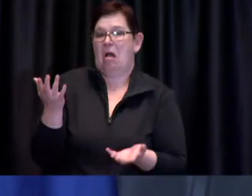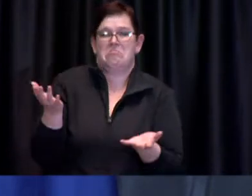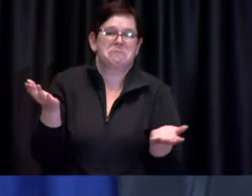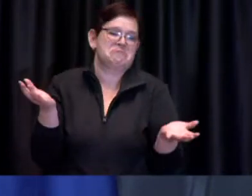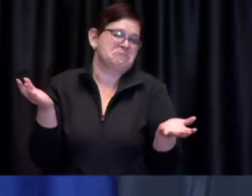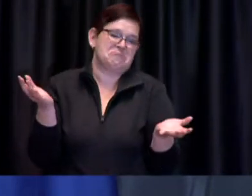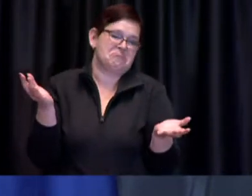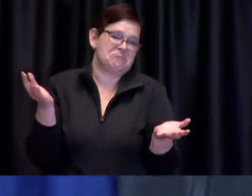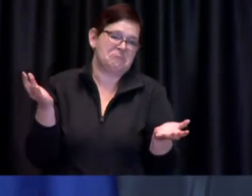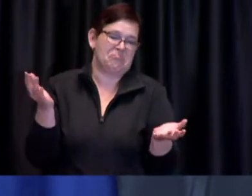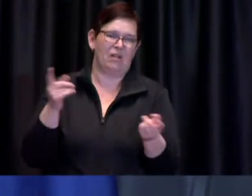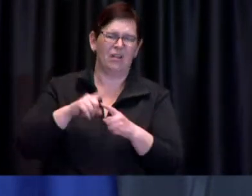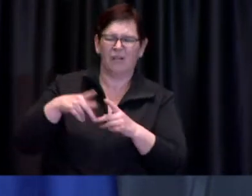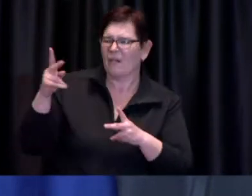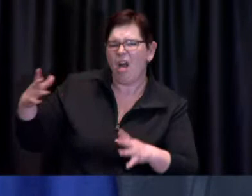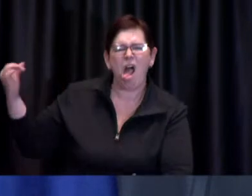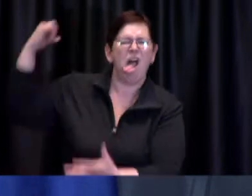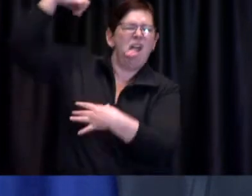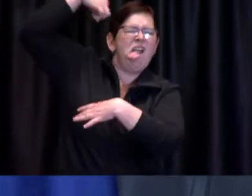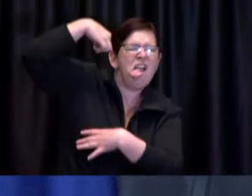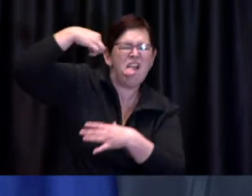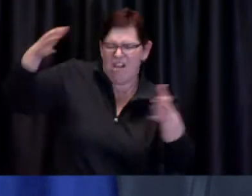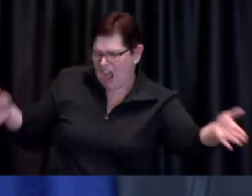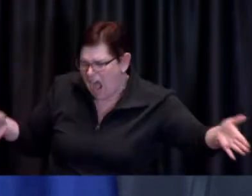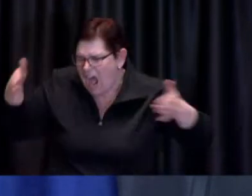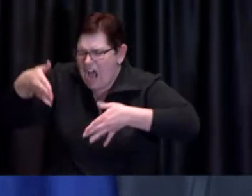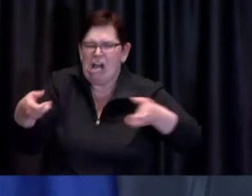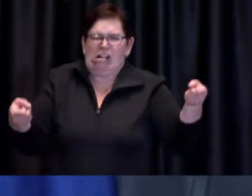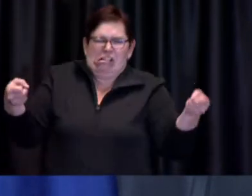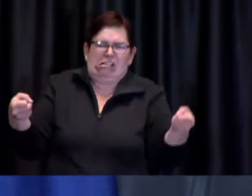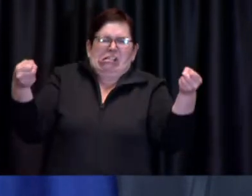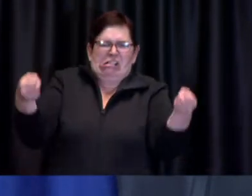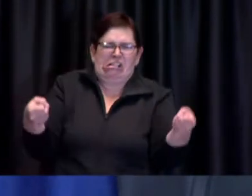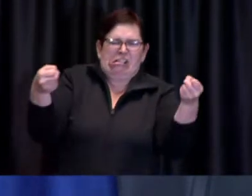quantities of alcohol into parks and I've seen it with my own eyes cases of beer cases plural